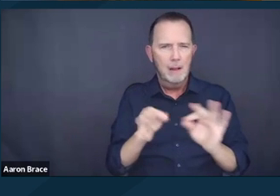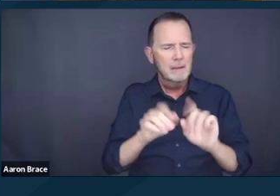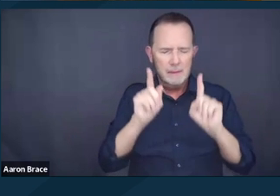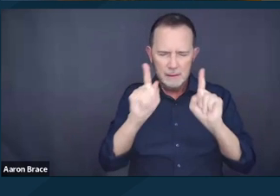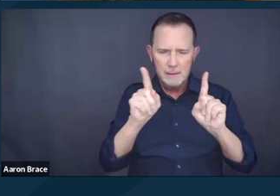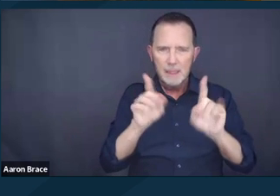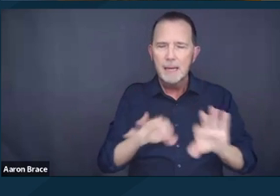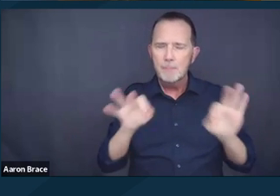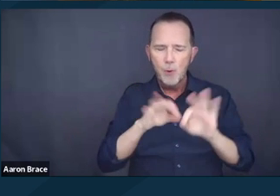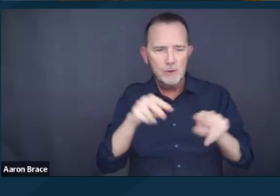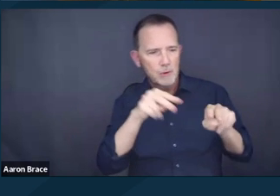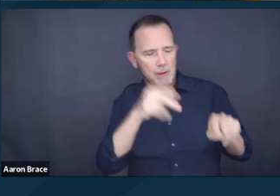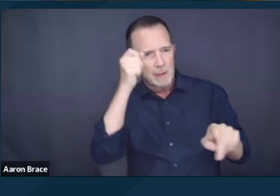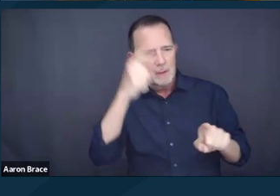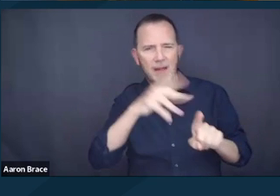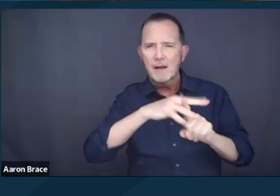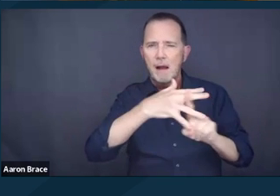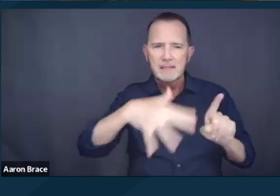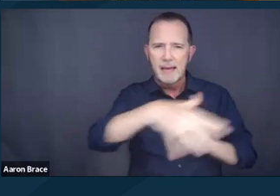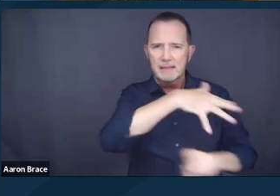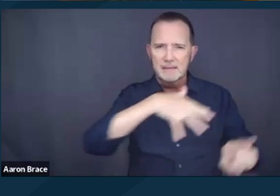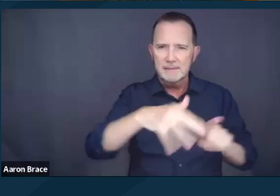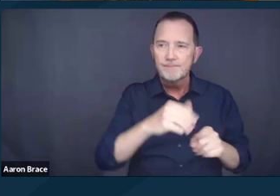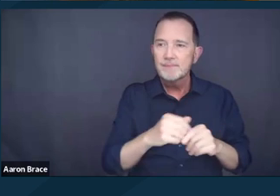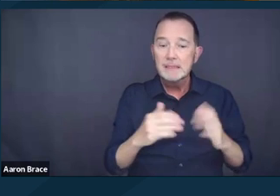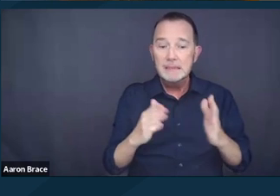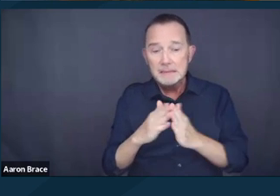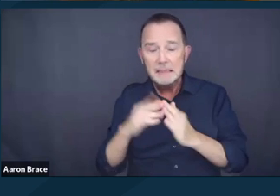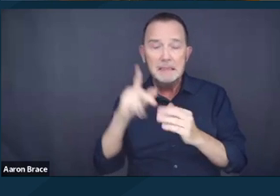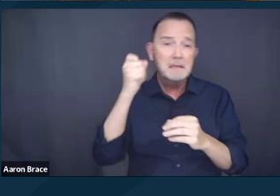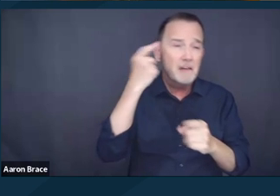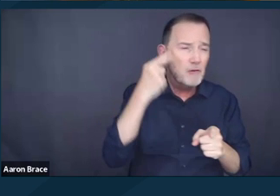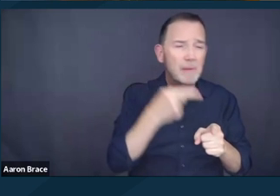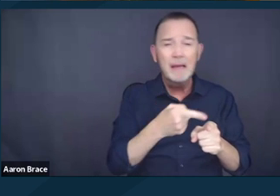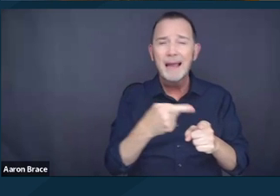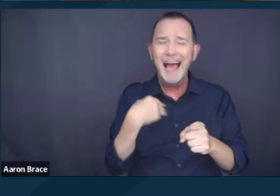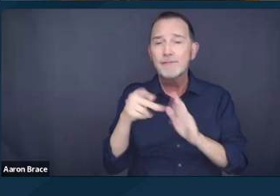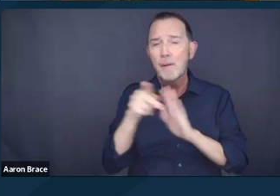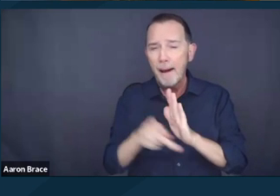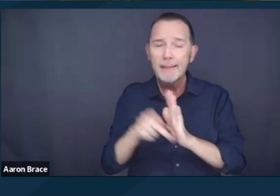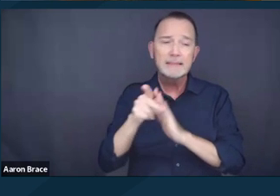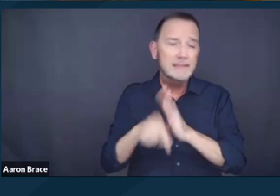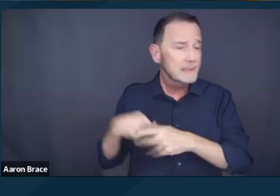behind failed housing policies and circumstances that are responsible for the homelessness crisis in the first place.